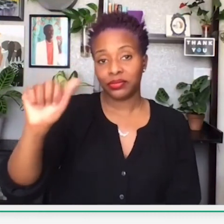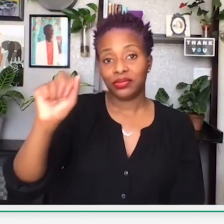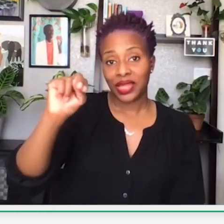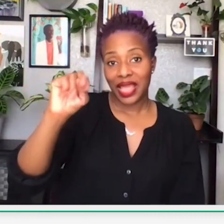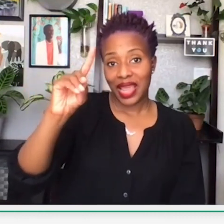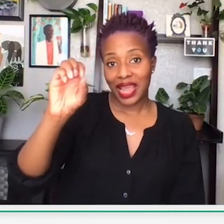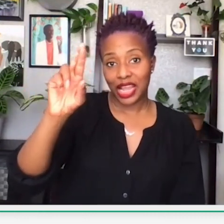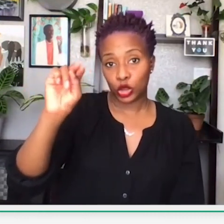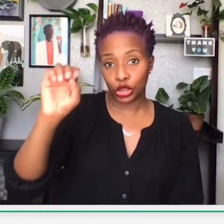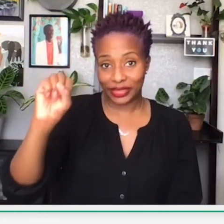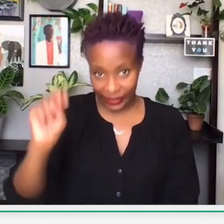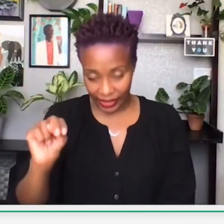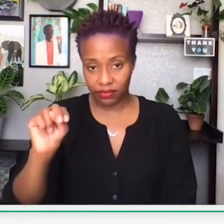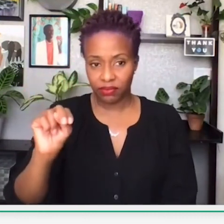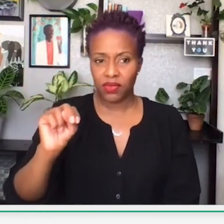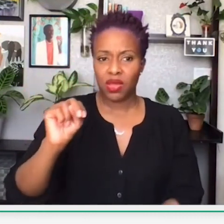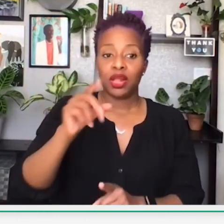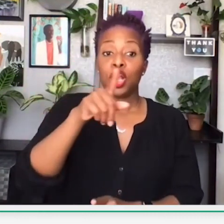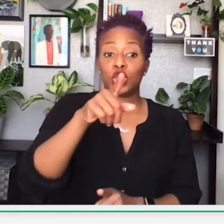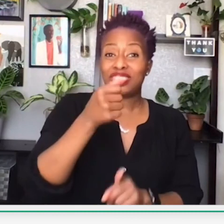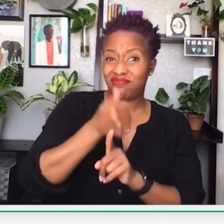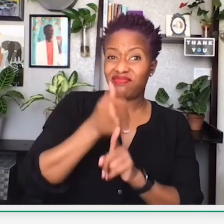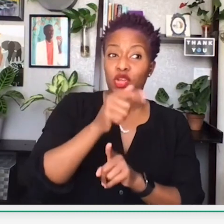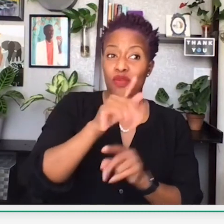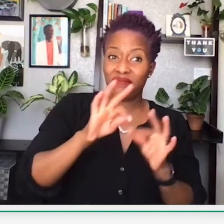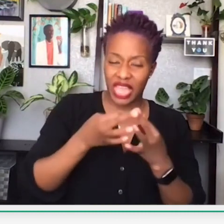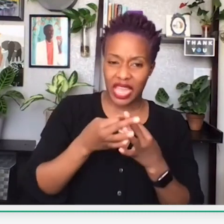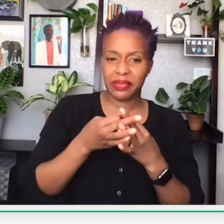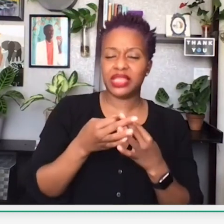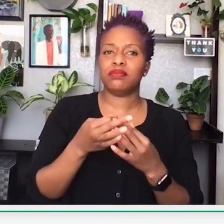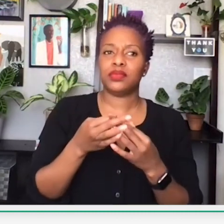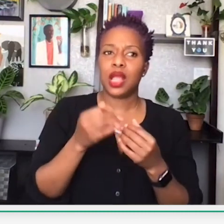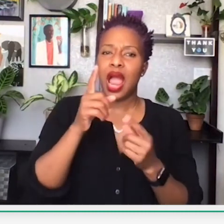this particular TED Talk is led by a woman by the name of Margarita Anderson.